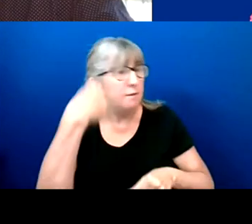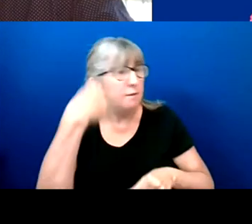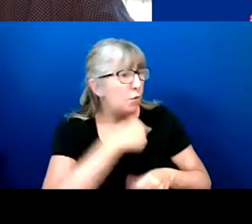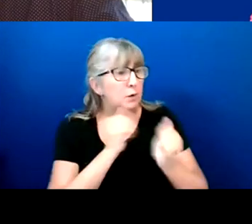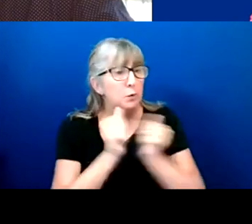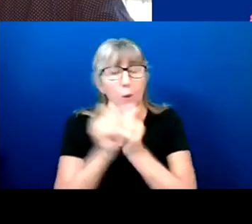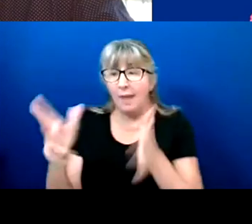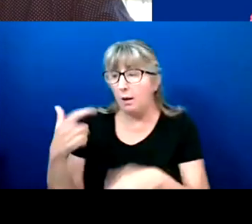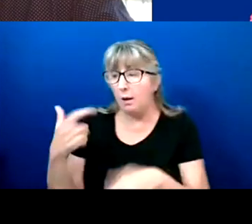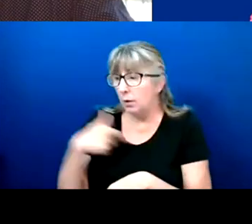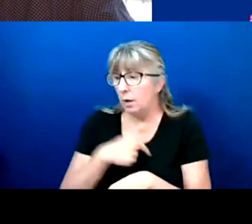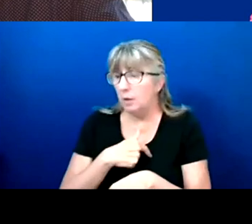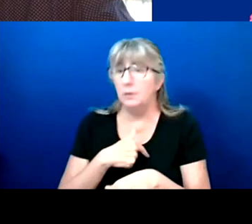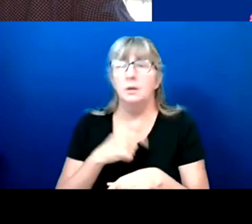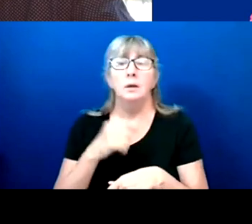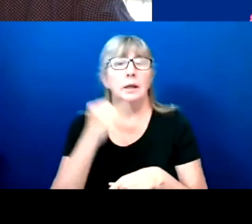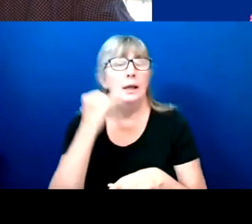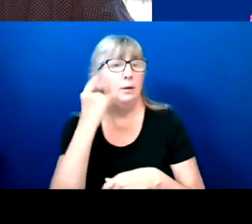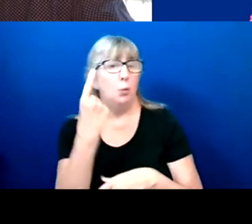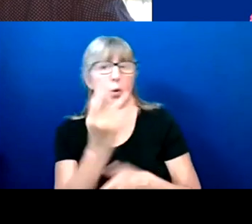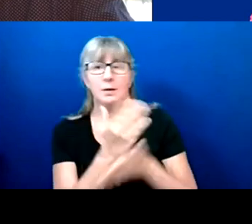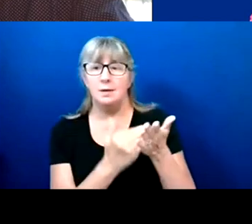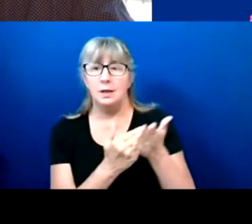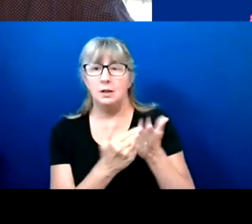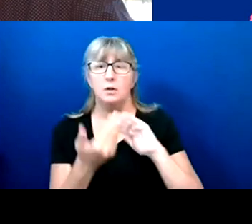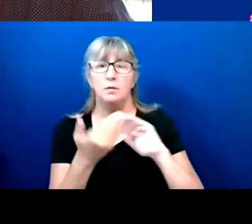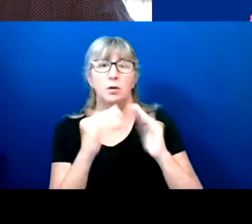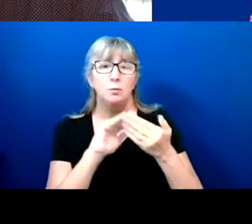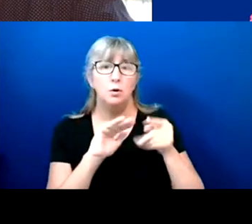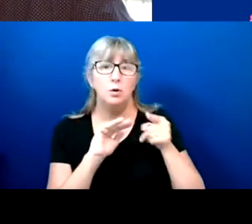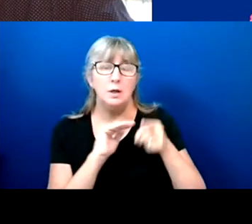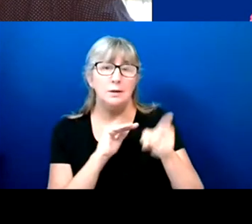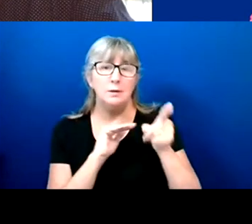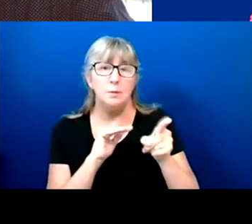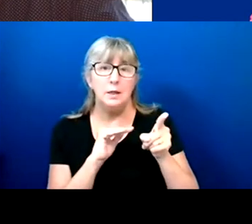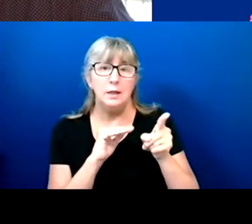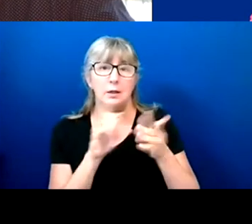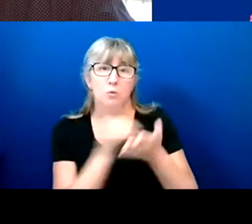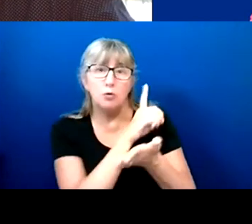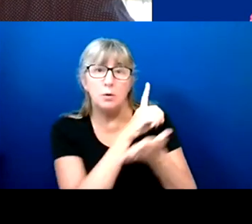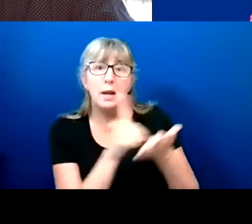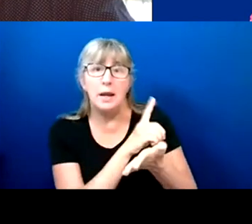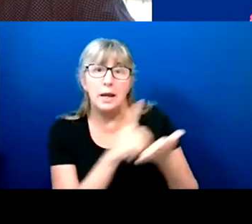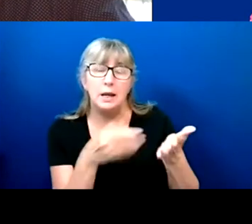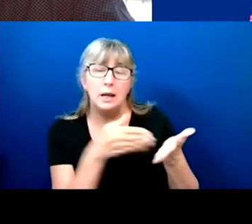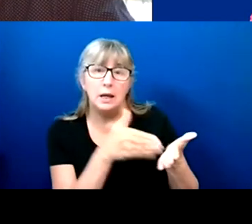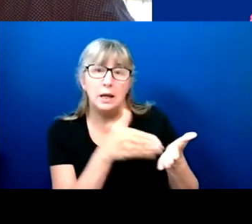So if one section of the community is being discriminated against, then all of us are.